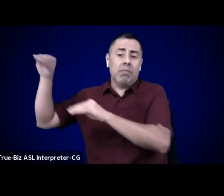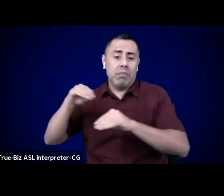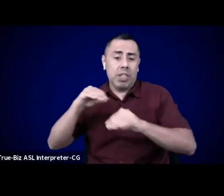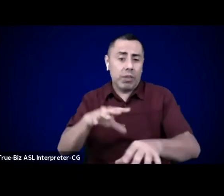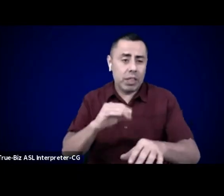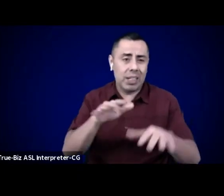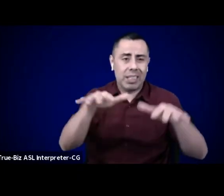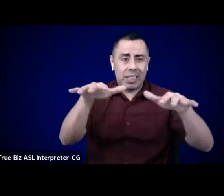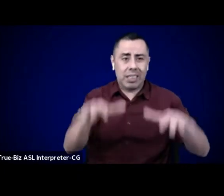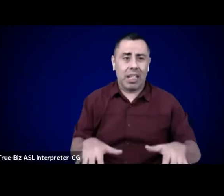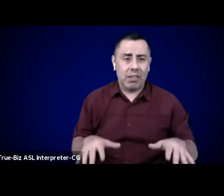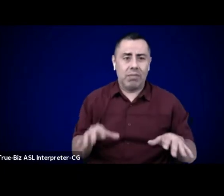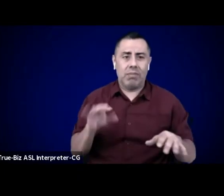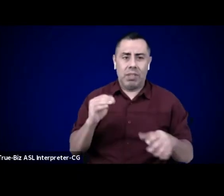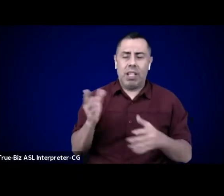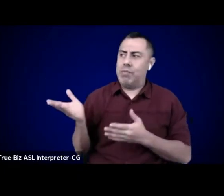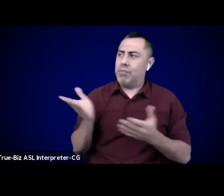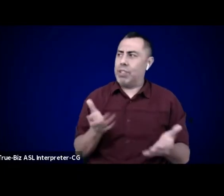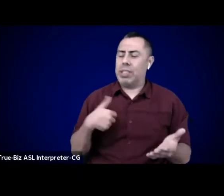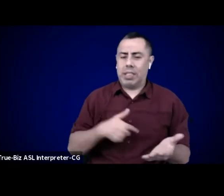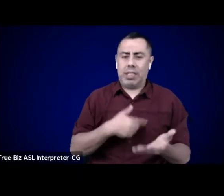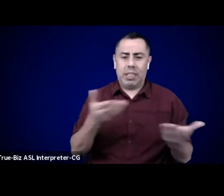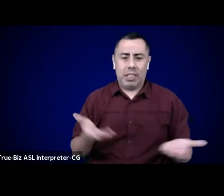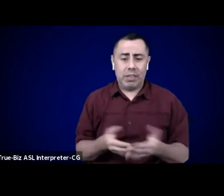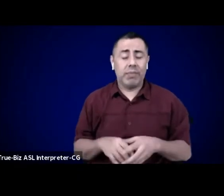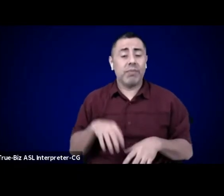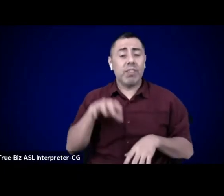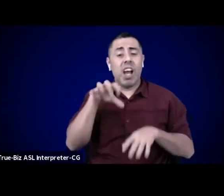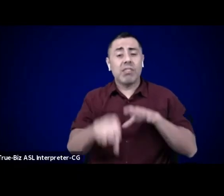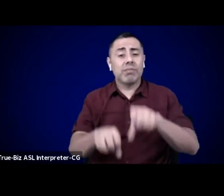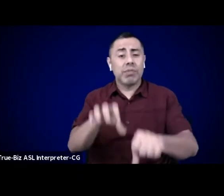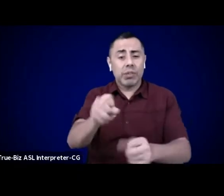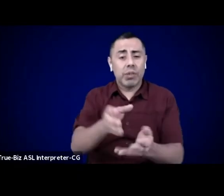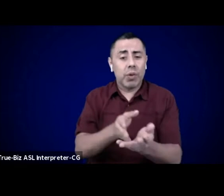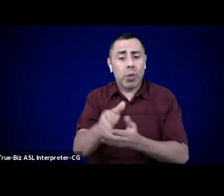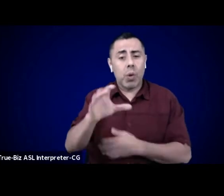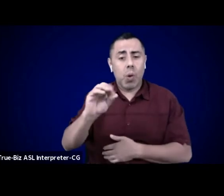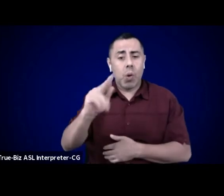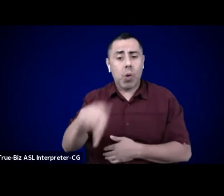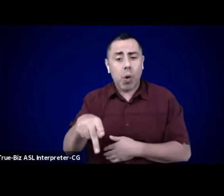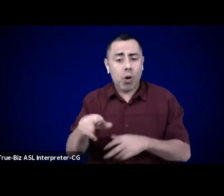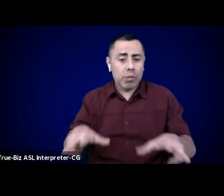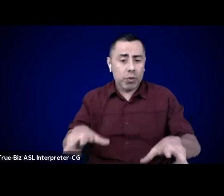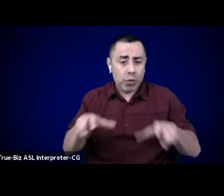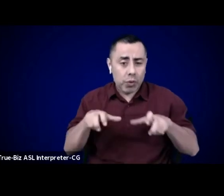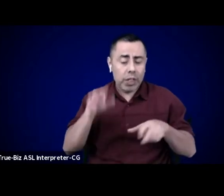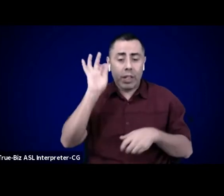Colonization through corporate greed and federal policies that push agendas to extract wealth from the earth,